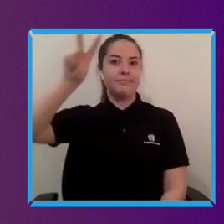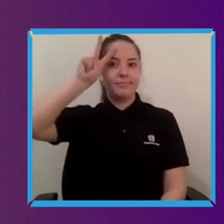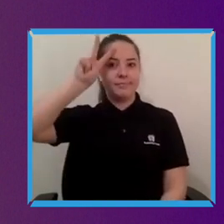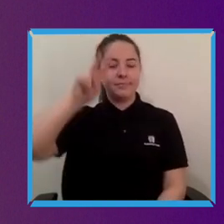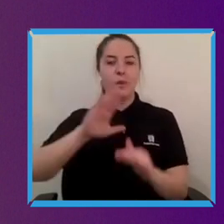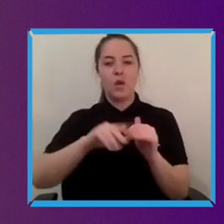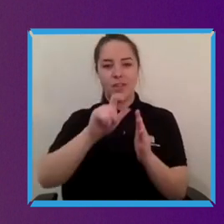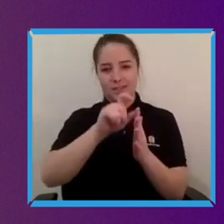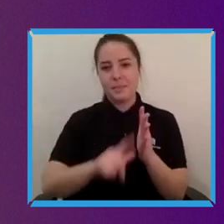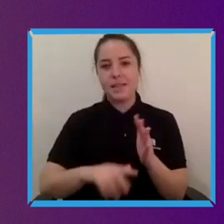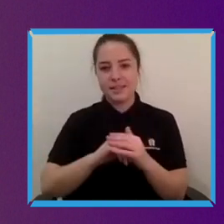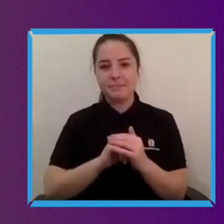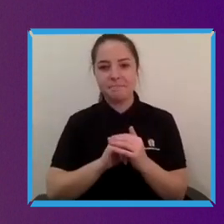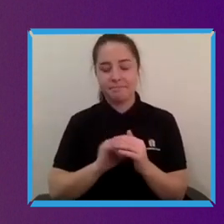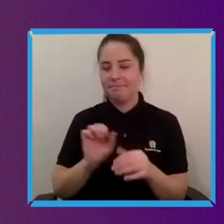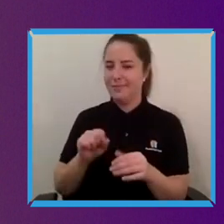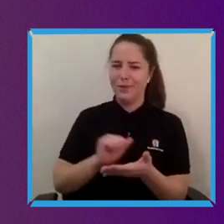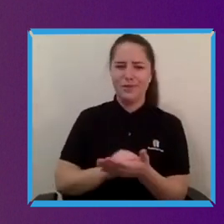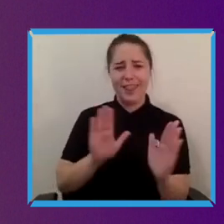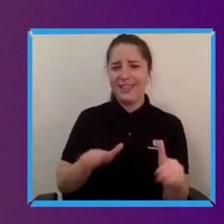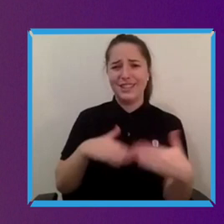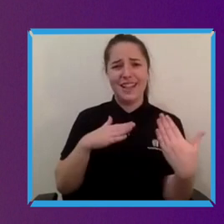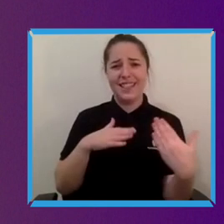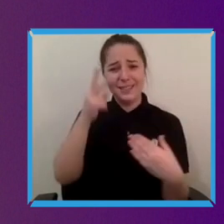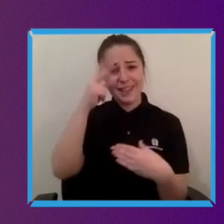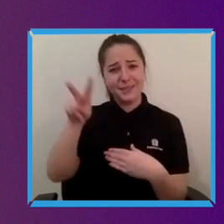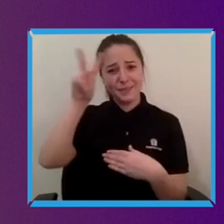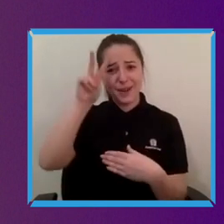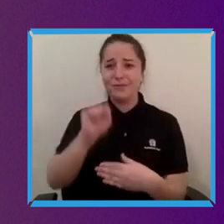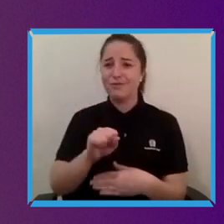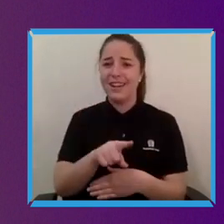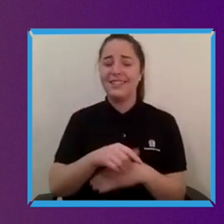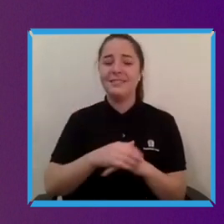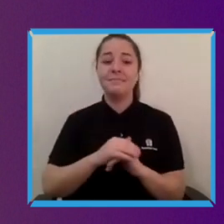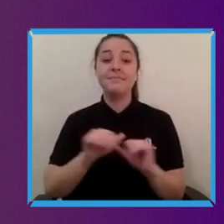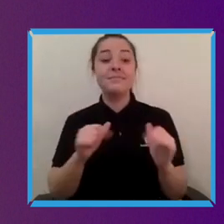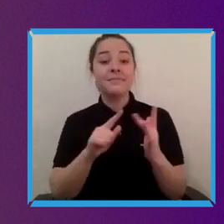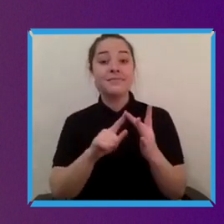That is the challenge. What about you Jackie what's your remarkable insight.